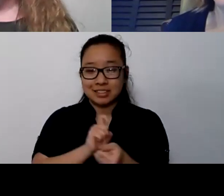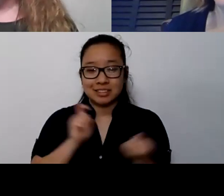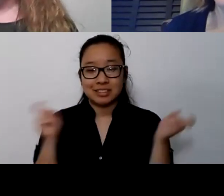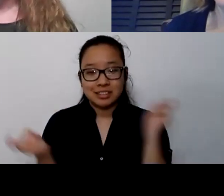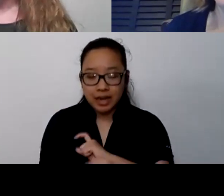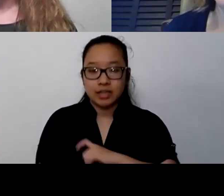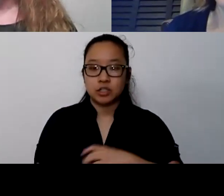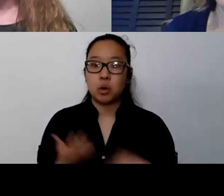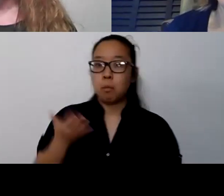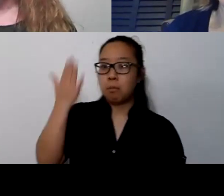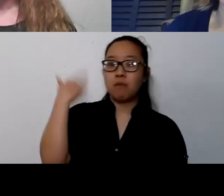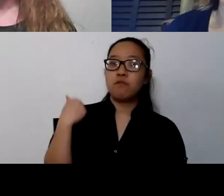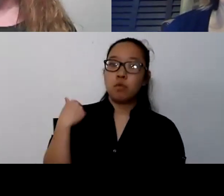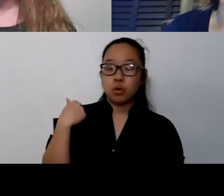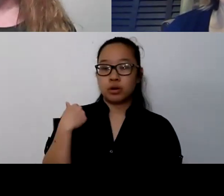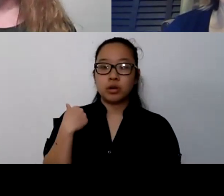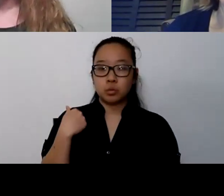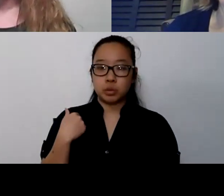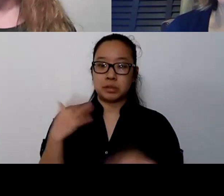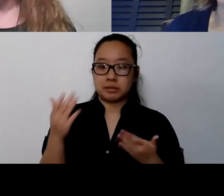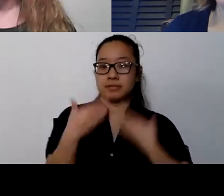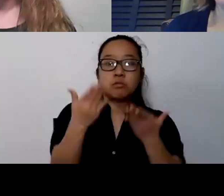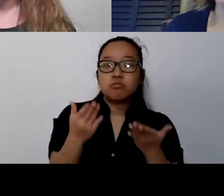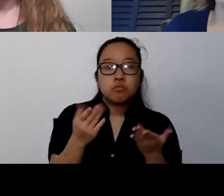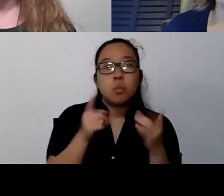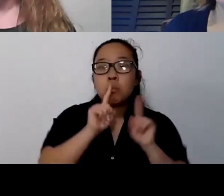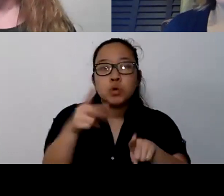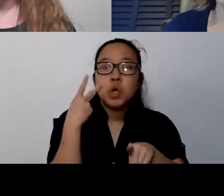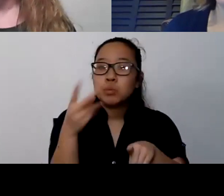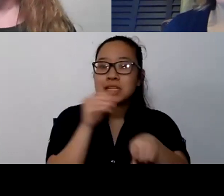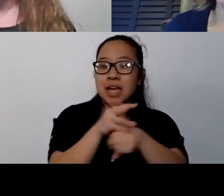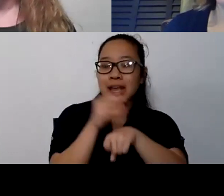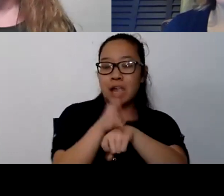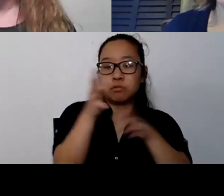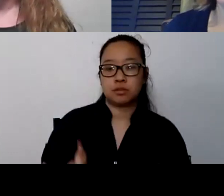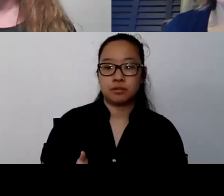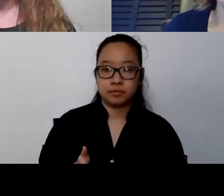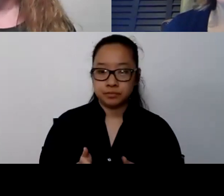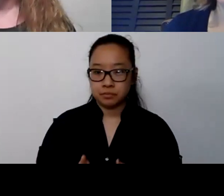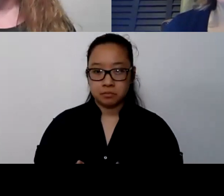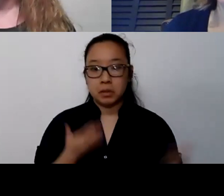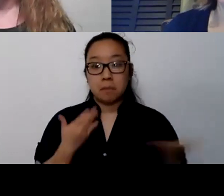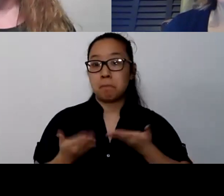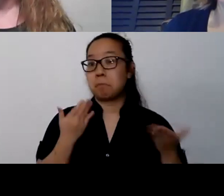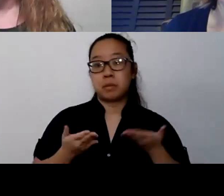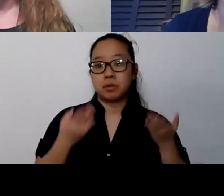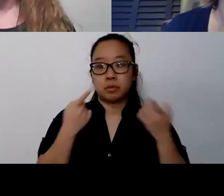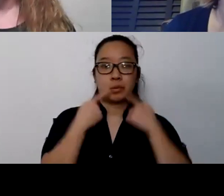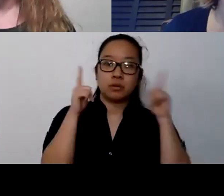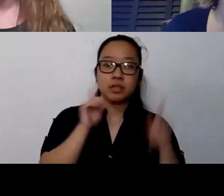And maybe somebody went to see one a year ago or five years ago, and that routine that they did to make that happen is a little bit different now